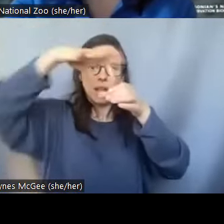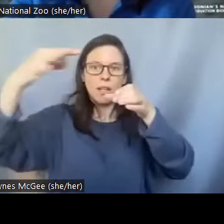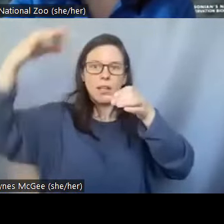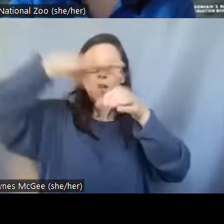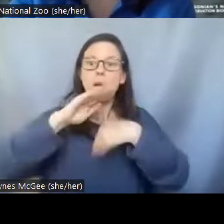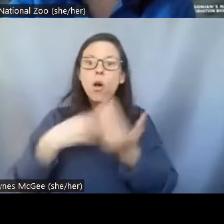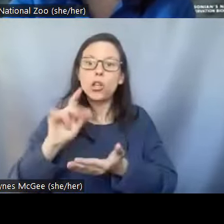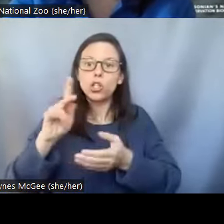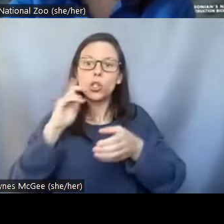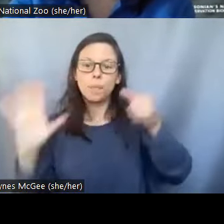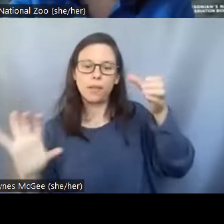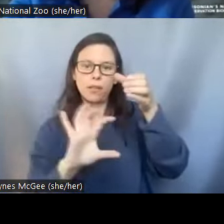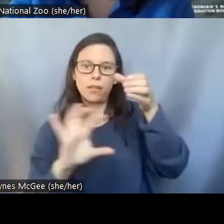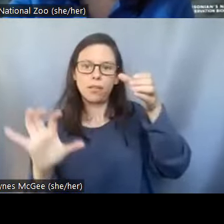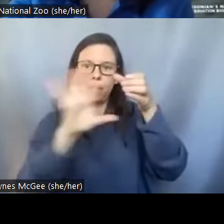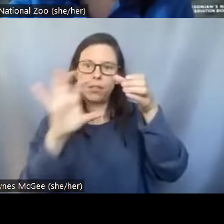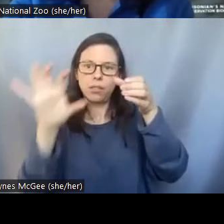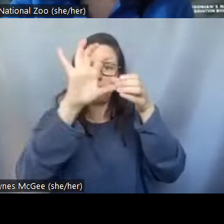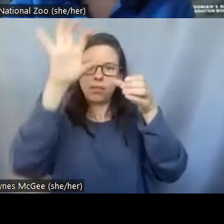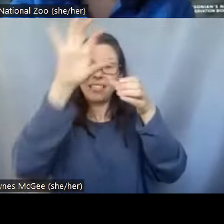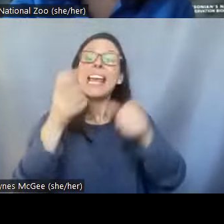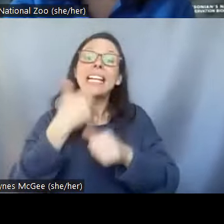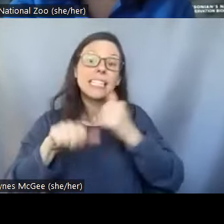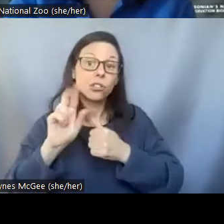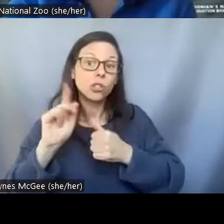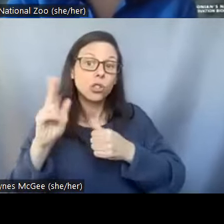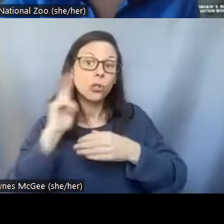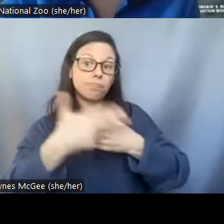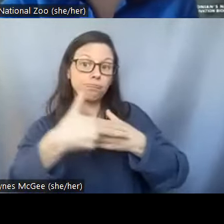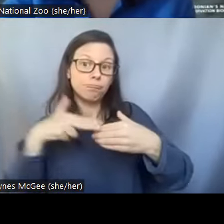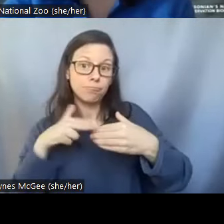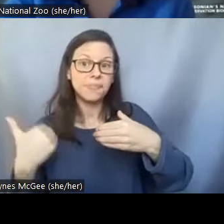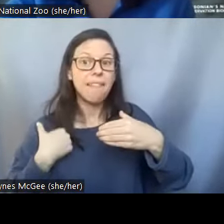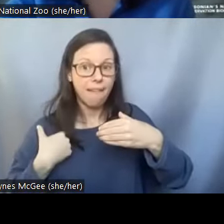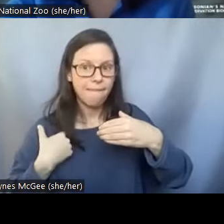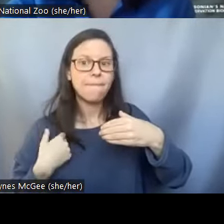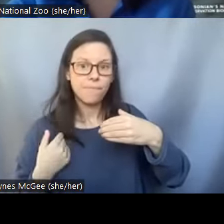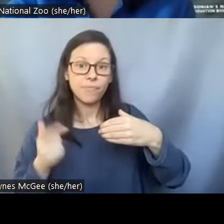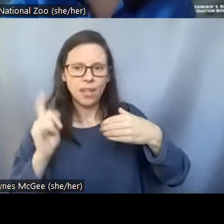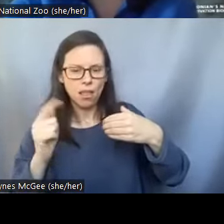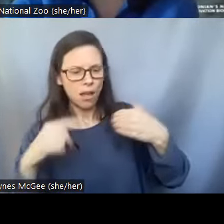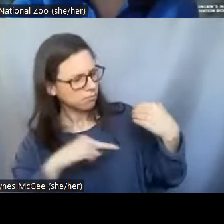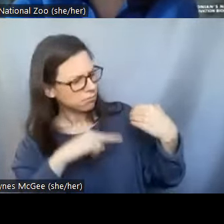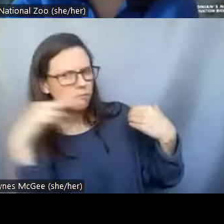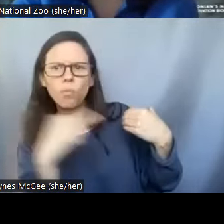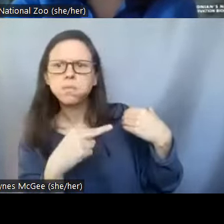and every tubes and cans will be labeled it will help us to find them when we need them and you